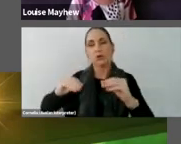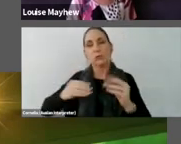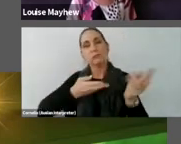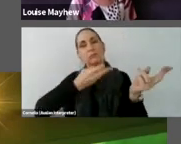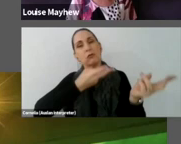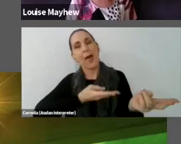relaxing.